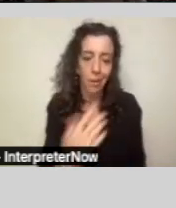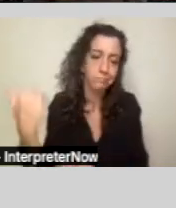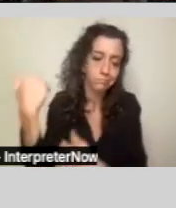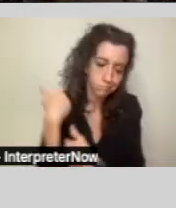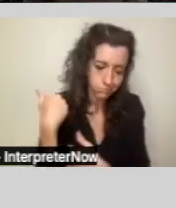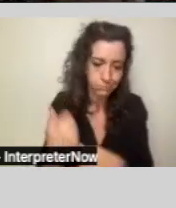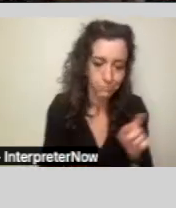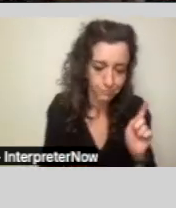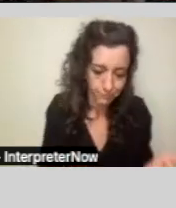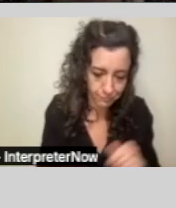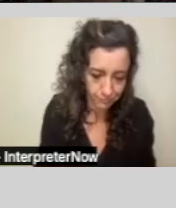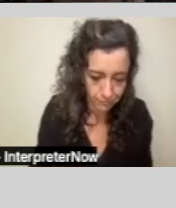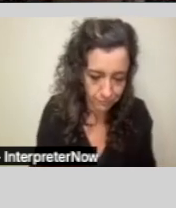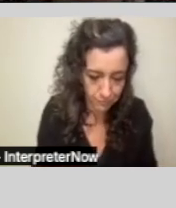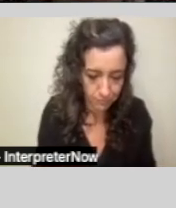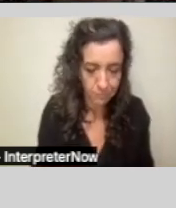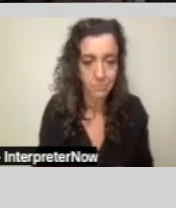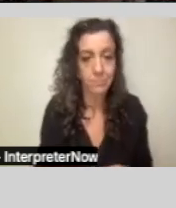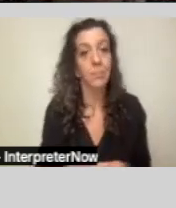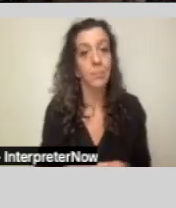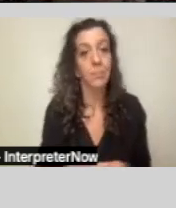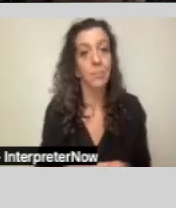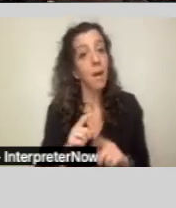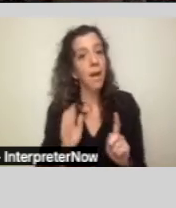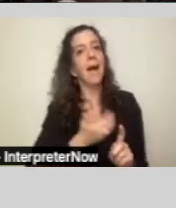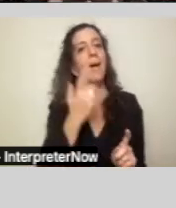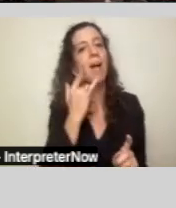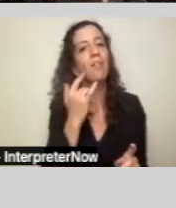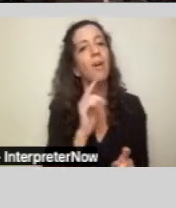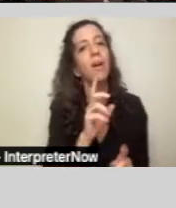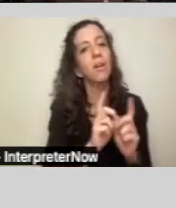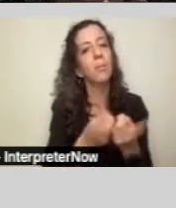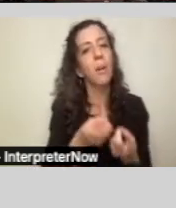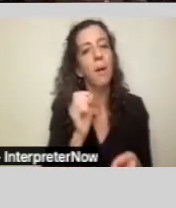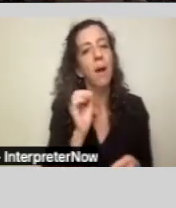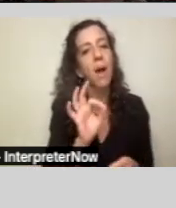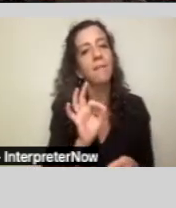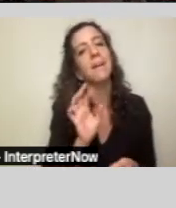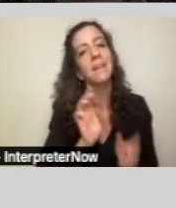But our California Department of Developmental Services, we also call them DDS for short,